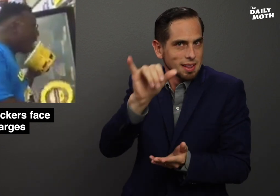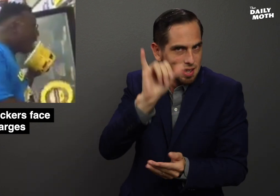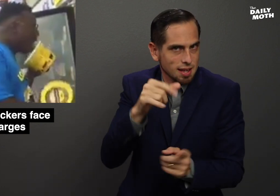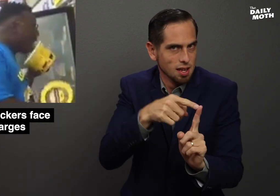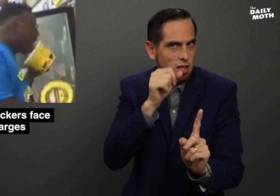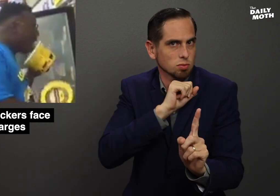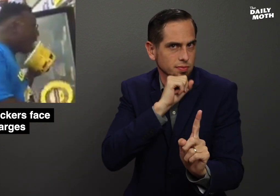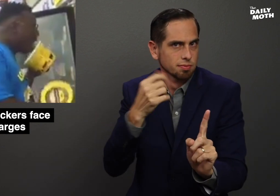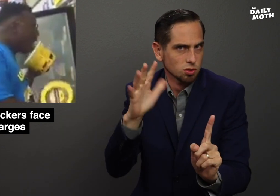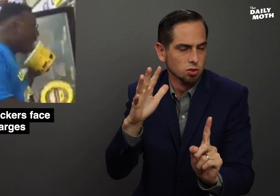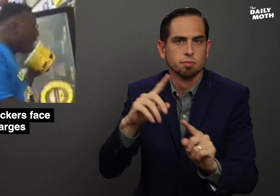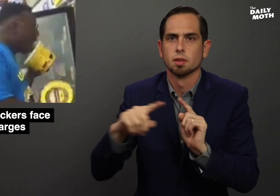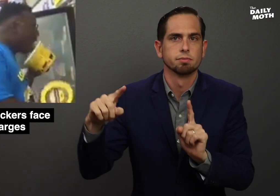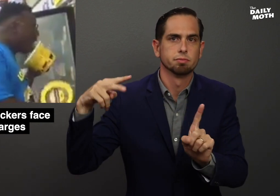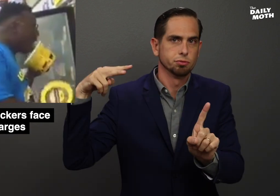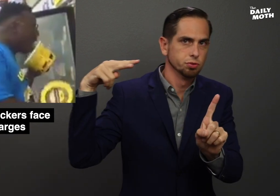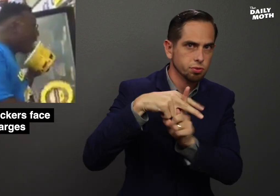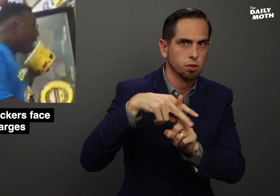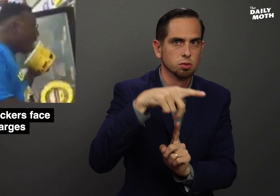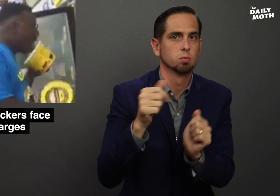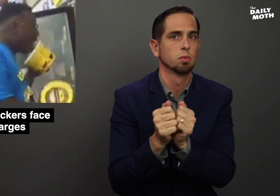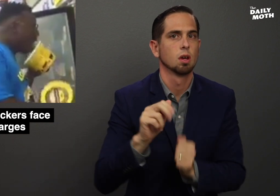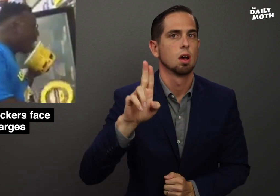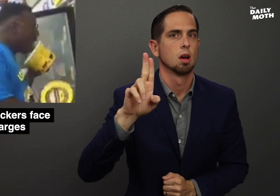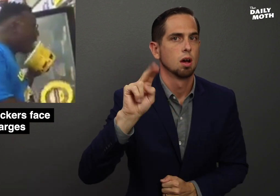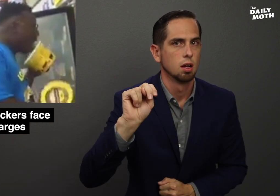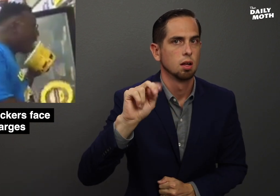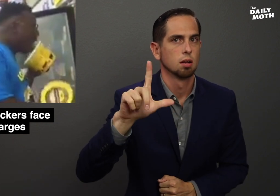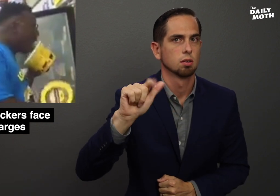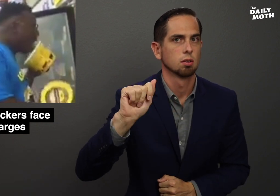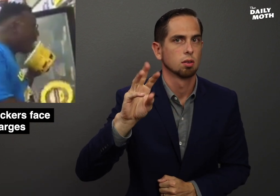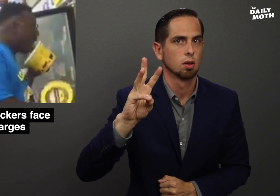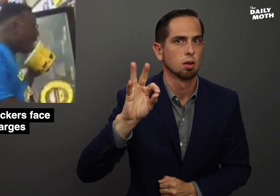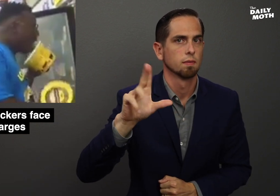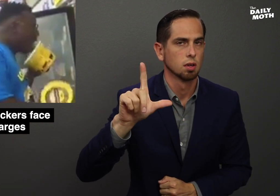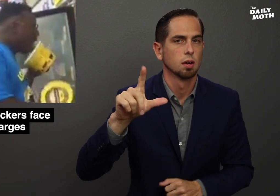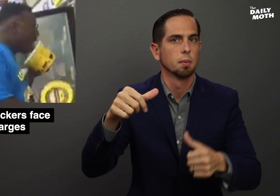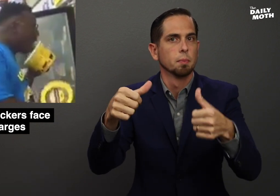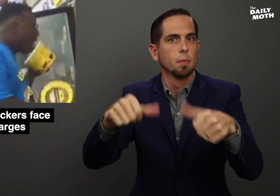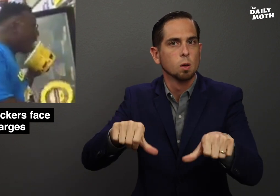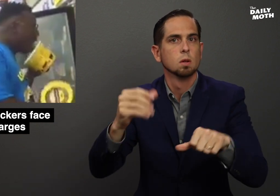the ice cream, but he was charged with unlawful posting